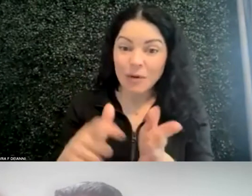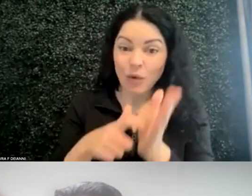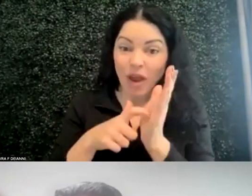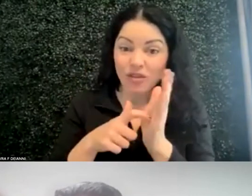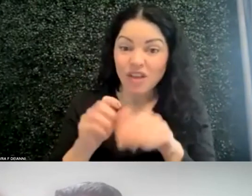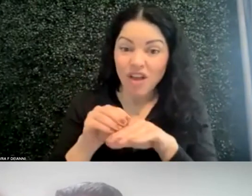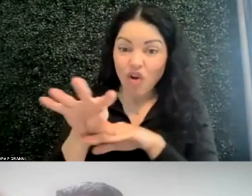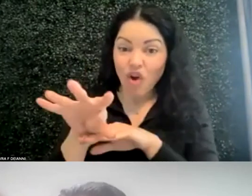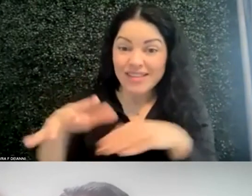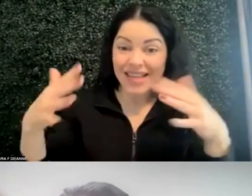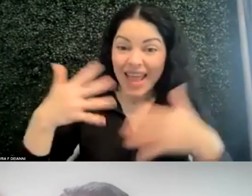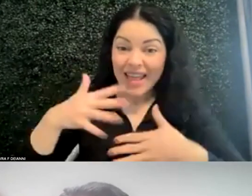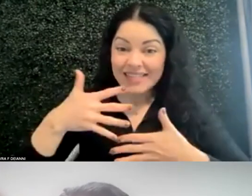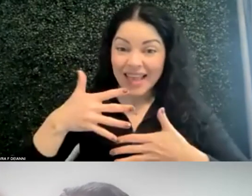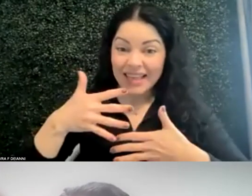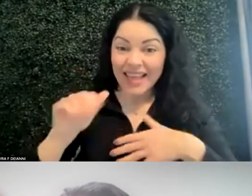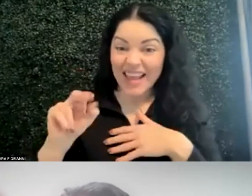Brandon, that's an interesting point.